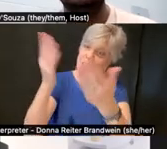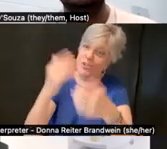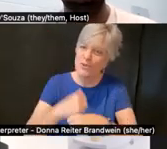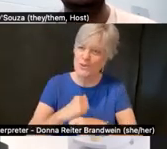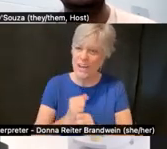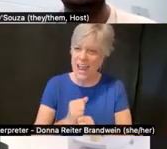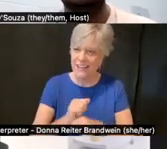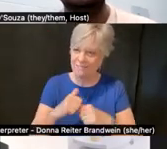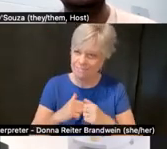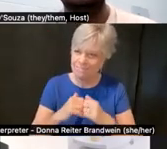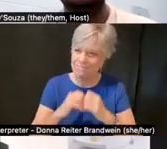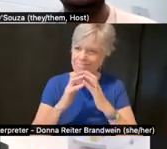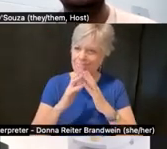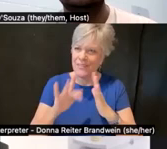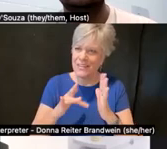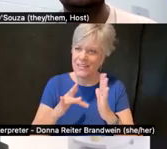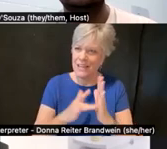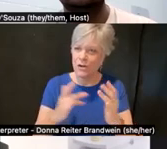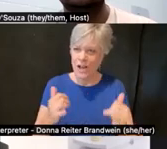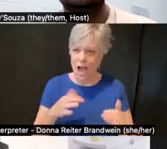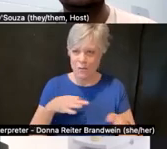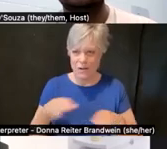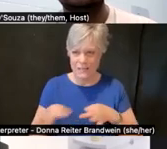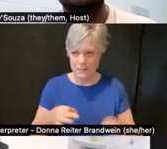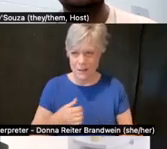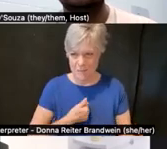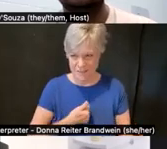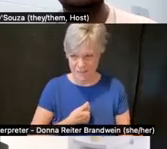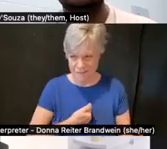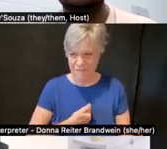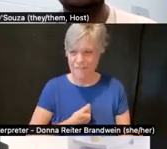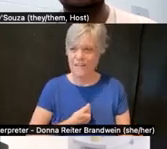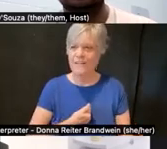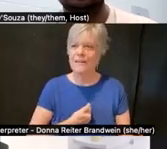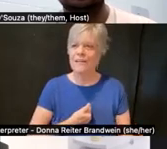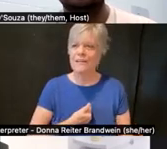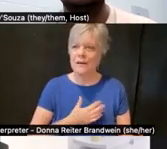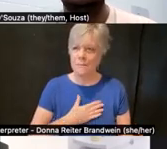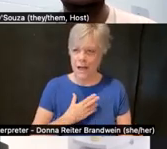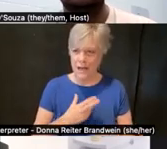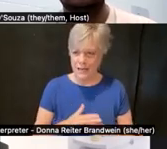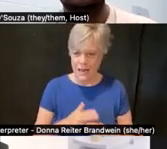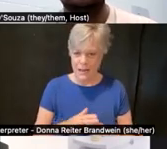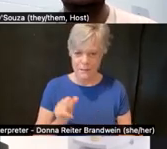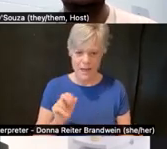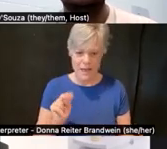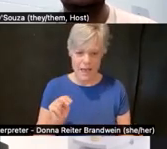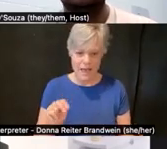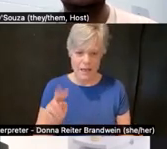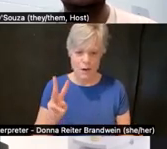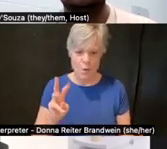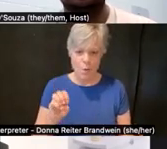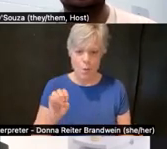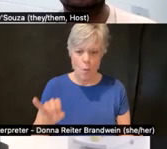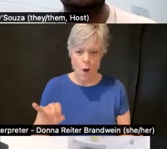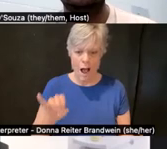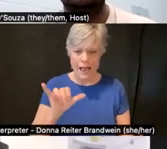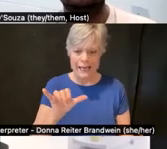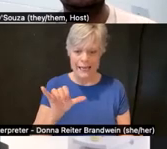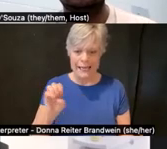with my full description and intro. Again, as I've shared, my name is Ann Wai-Yee Kwong. I'm currently the coordinator